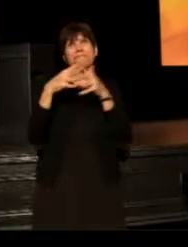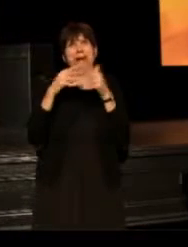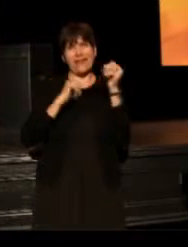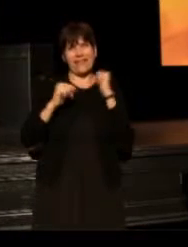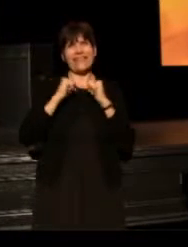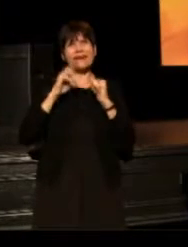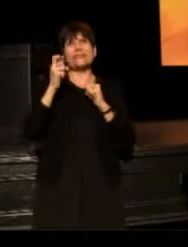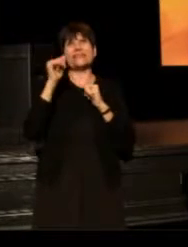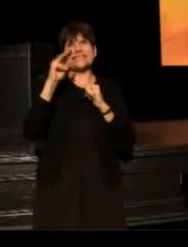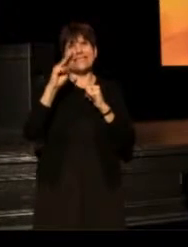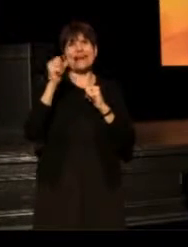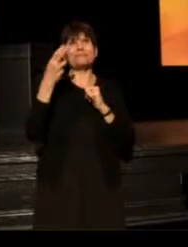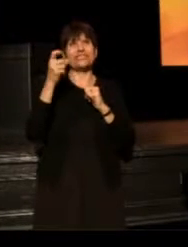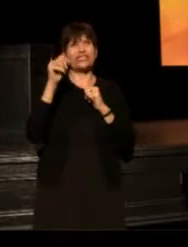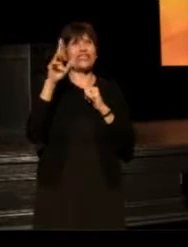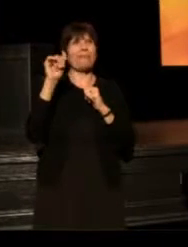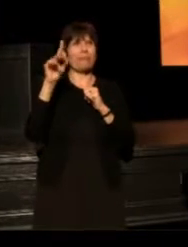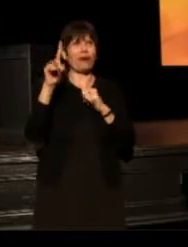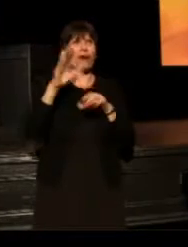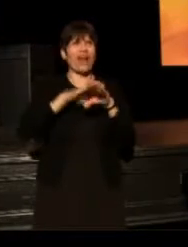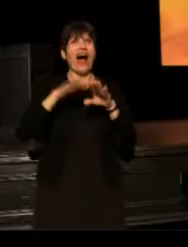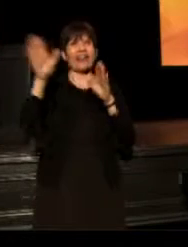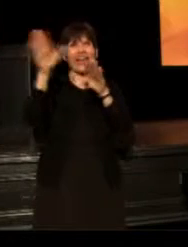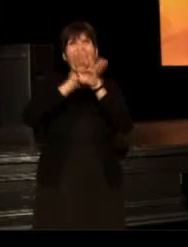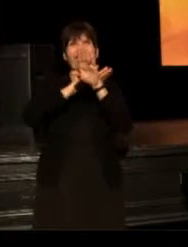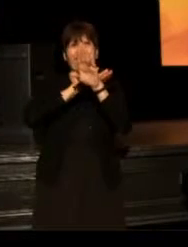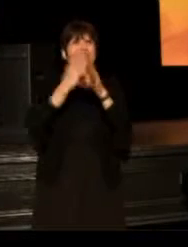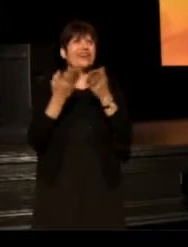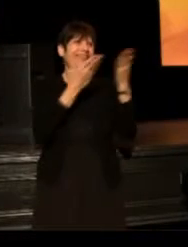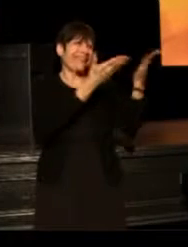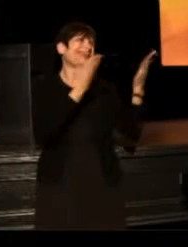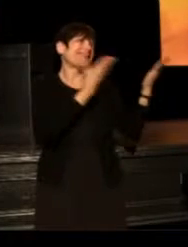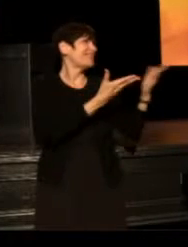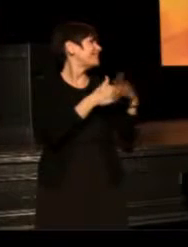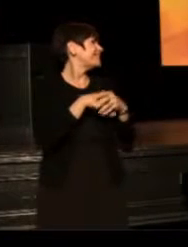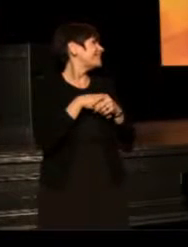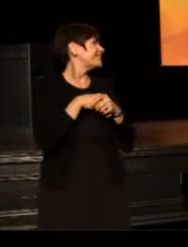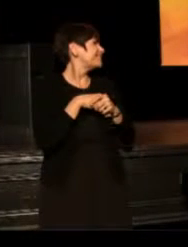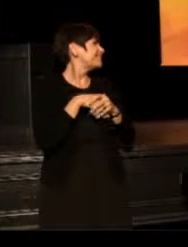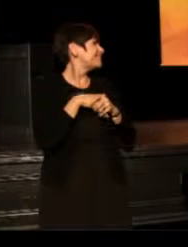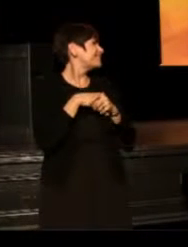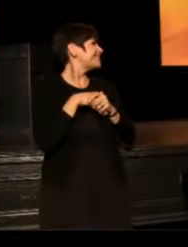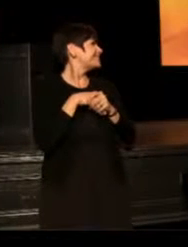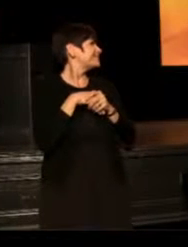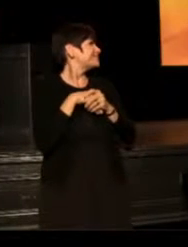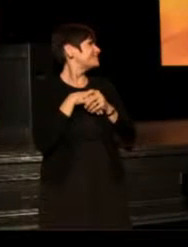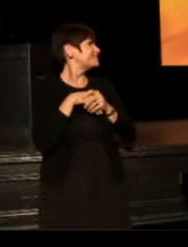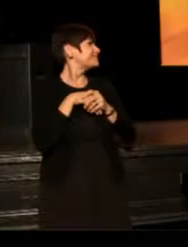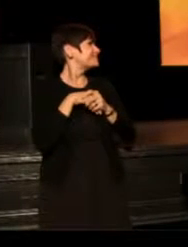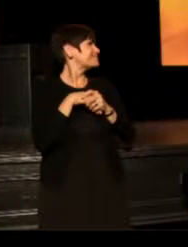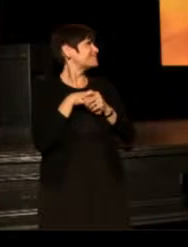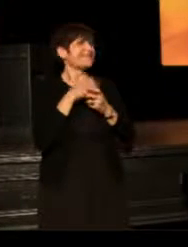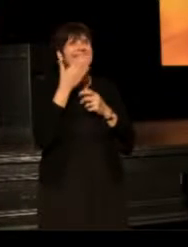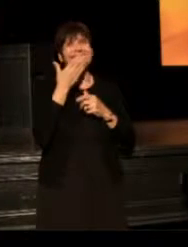with Sam Shepard on the cover. Thank you Kitty Suen for making that happen, (Jim) The fabulous Kitty Suen. Thank you guys.